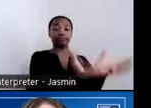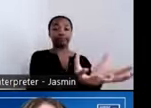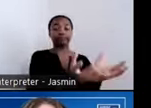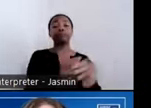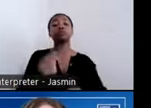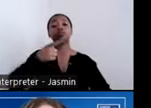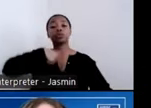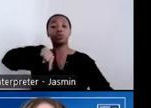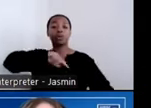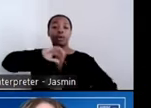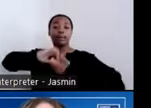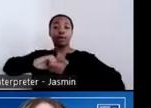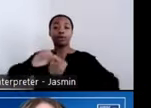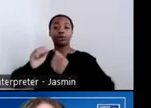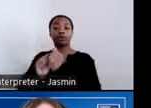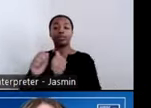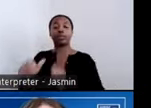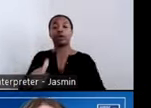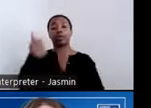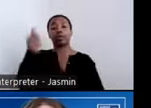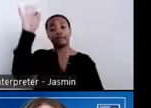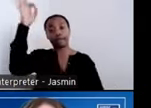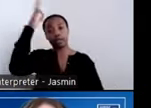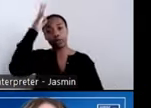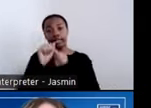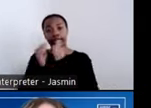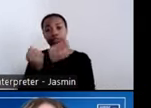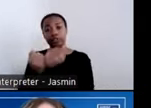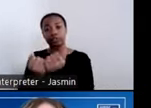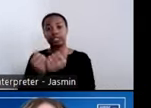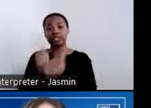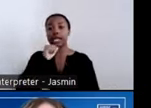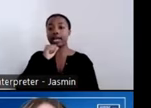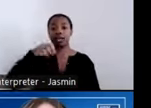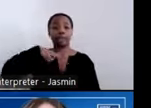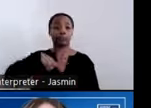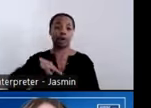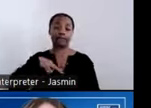nonprofits on related initiatives, including our recent work with the Administration